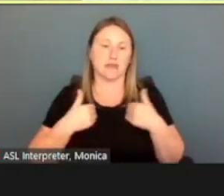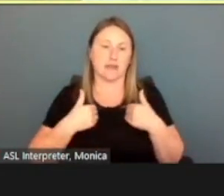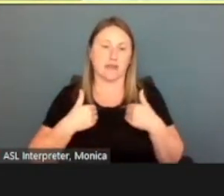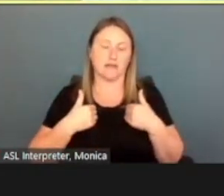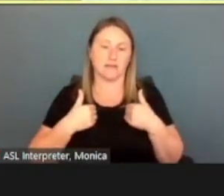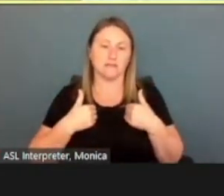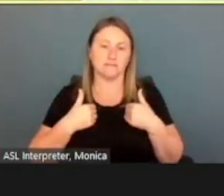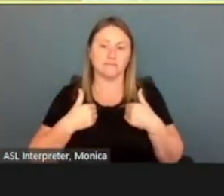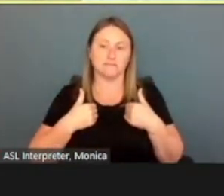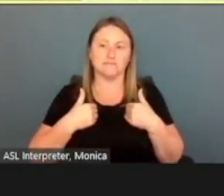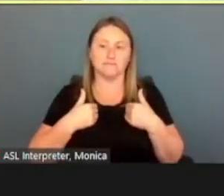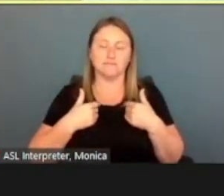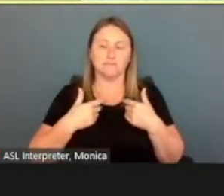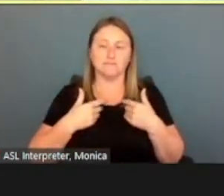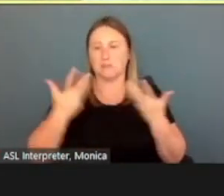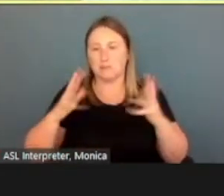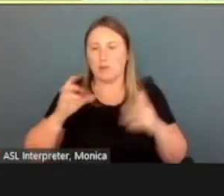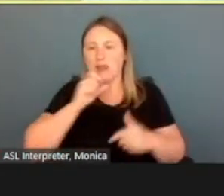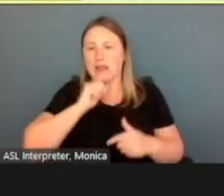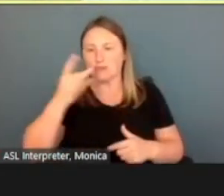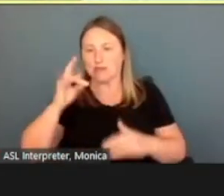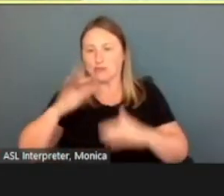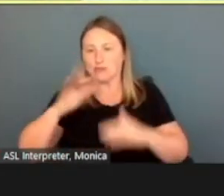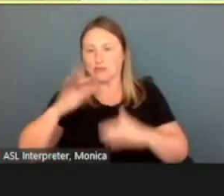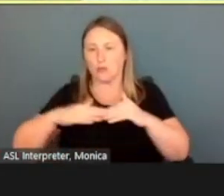hit, or I'm at least age 18 or older,